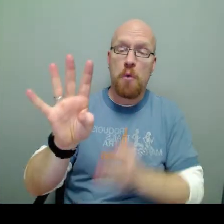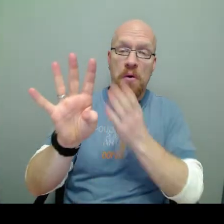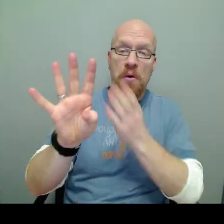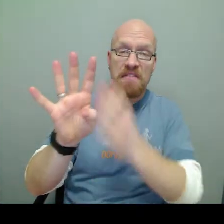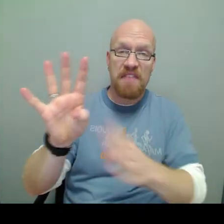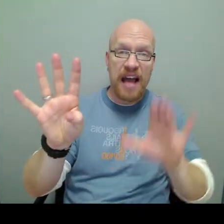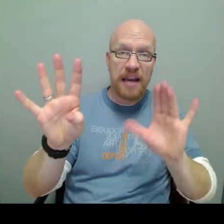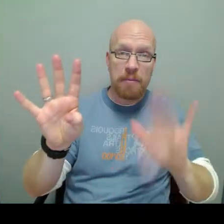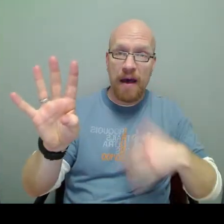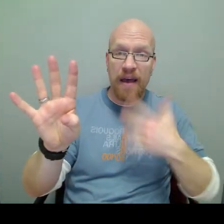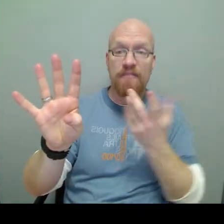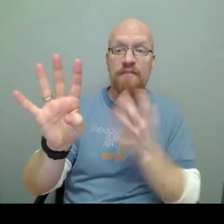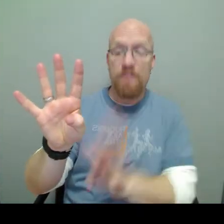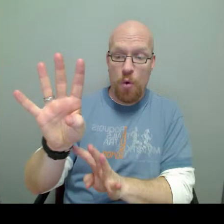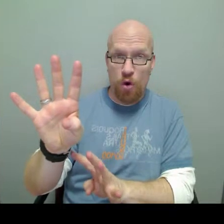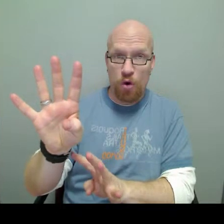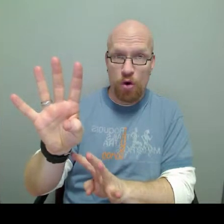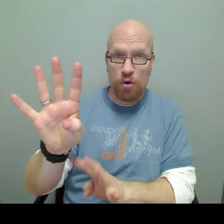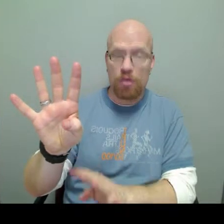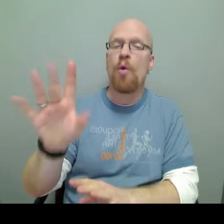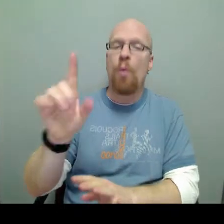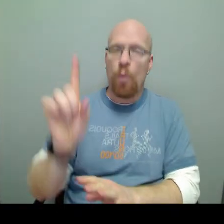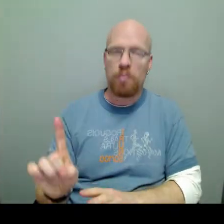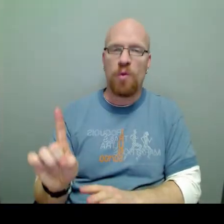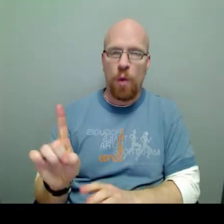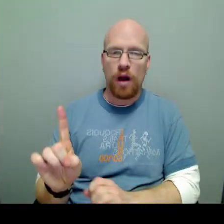4 divided by 4 will be 1.